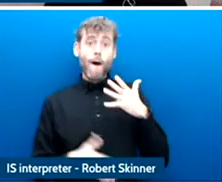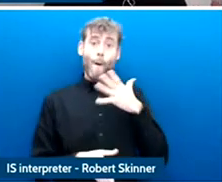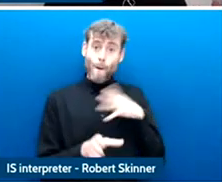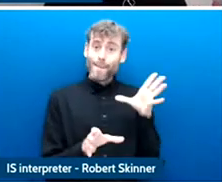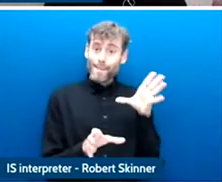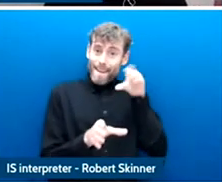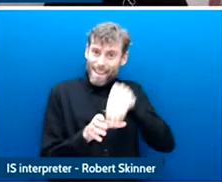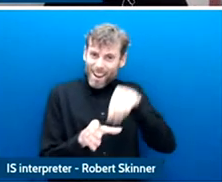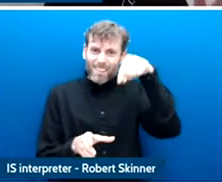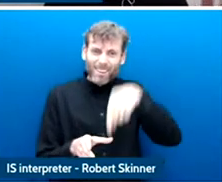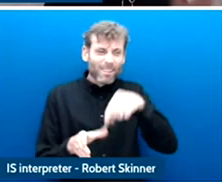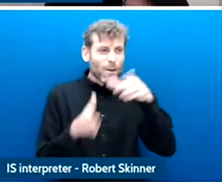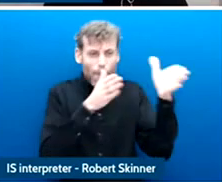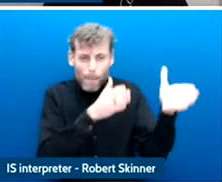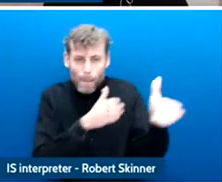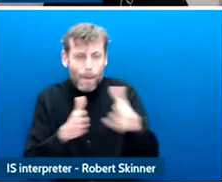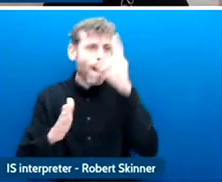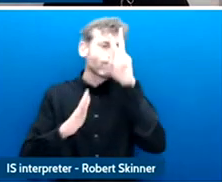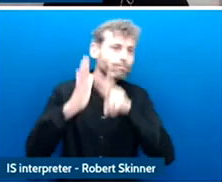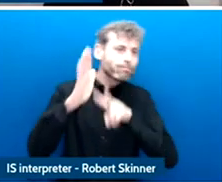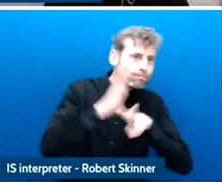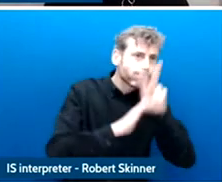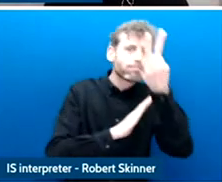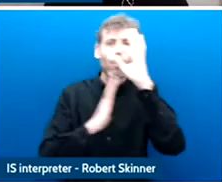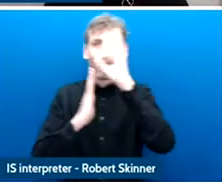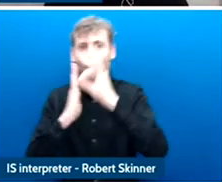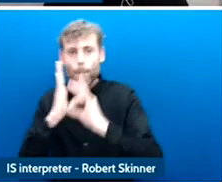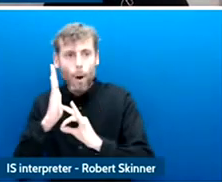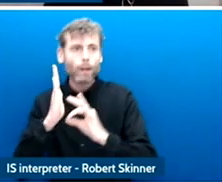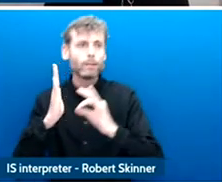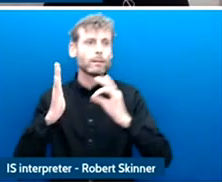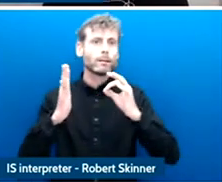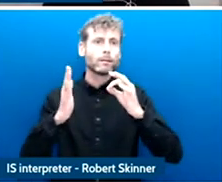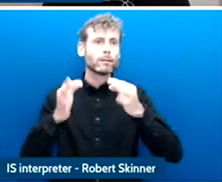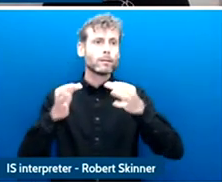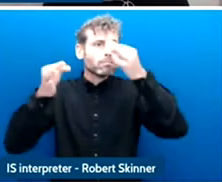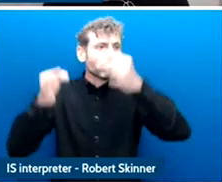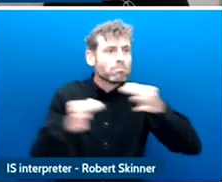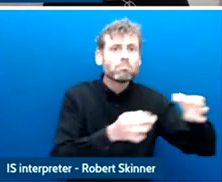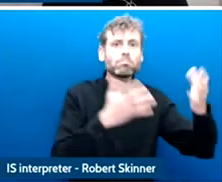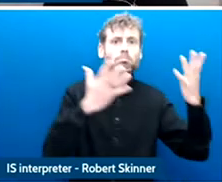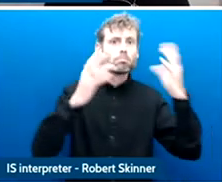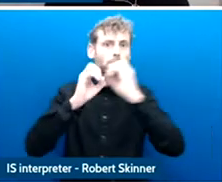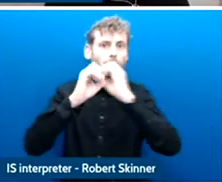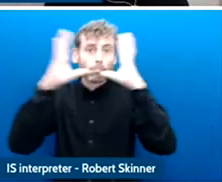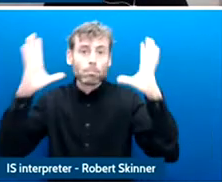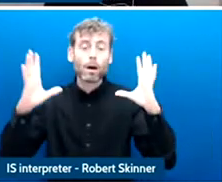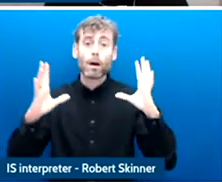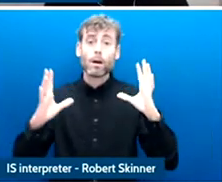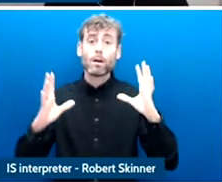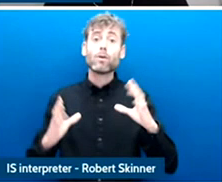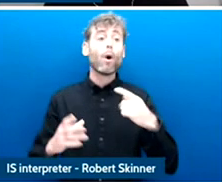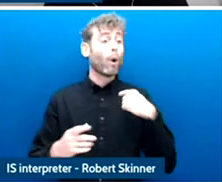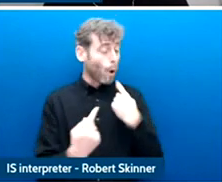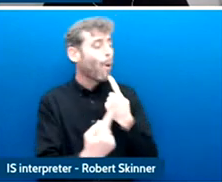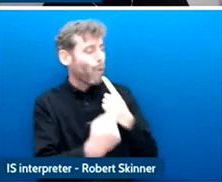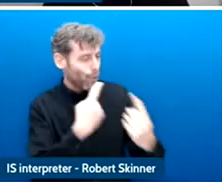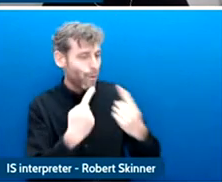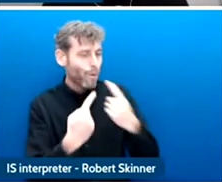inner also part of the decision-making do they have rights or not and maybe